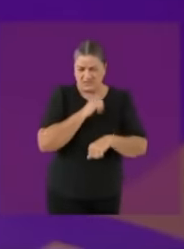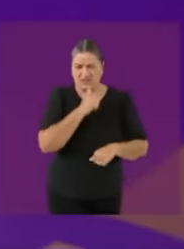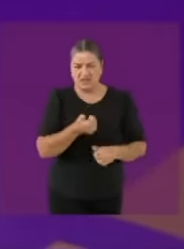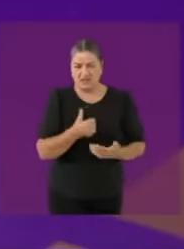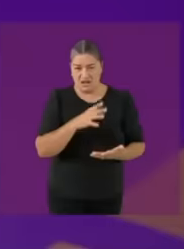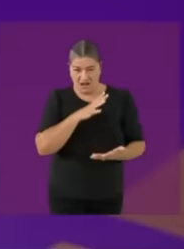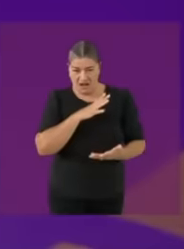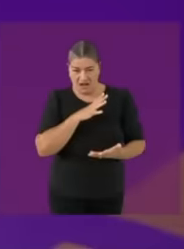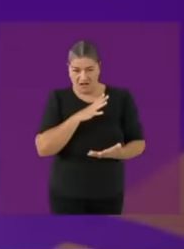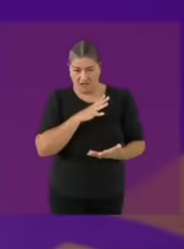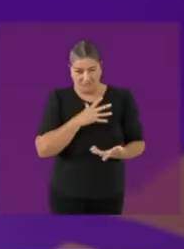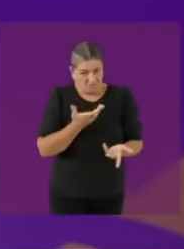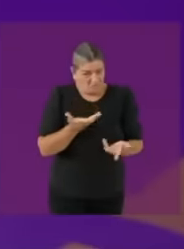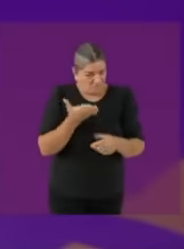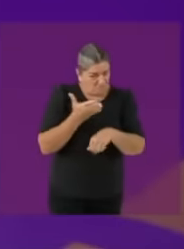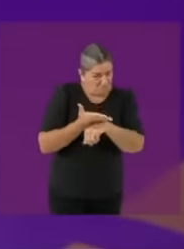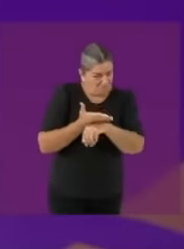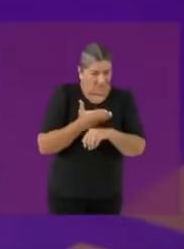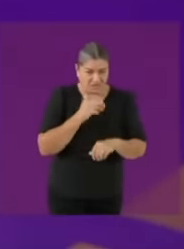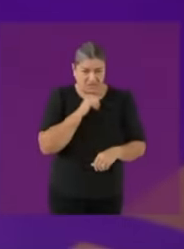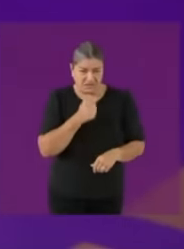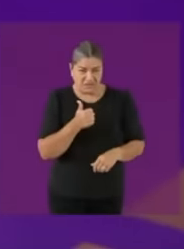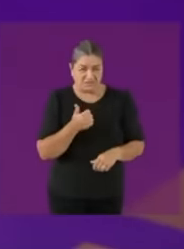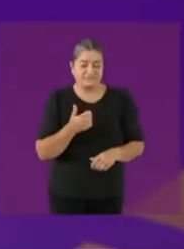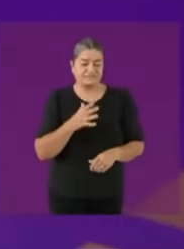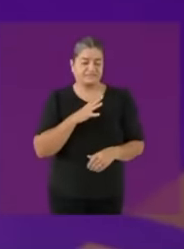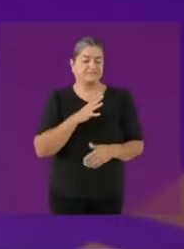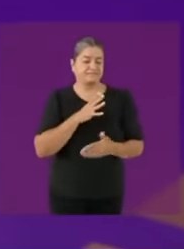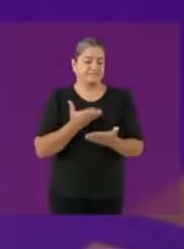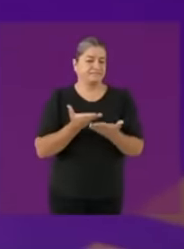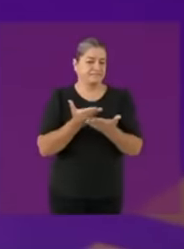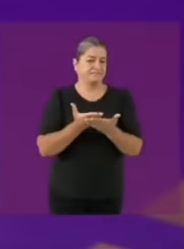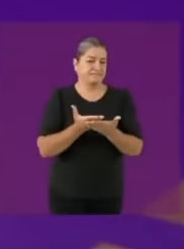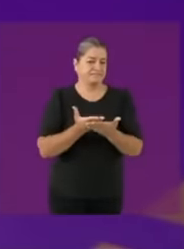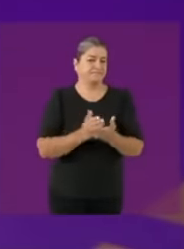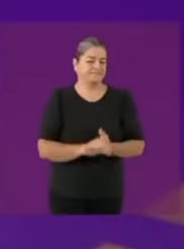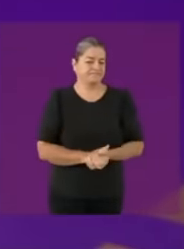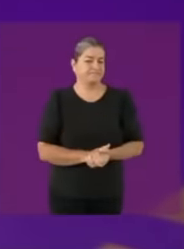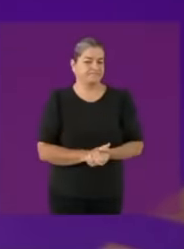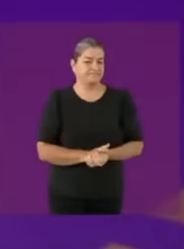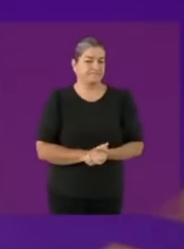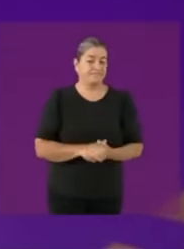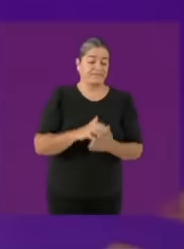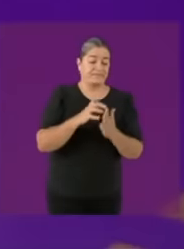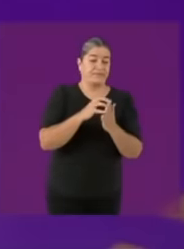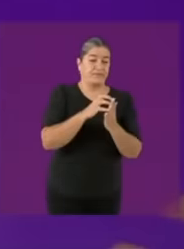2.4 billion pesos have been saved and no, what has been done in these